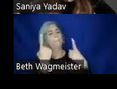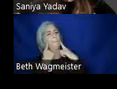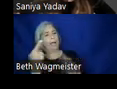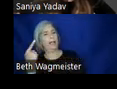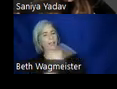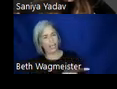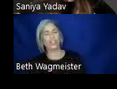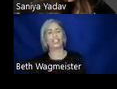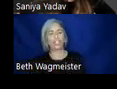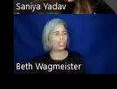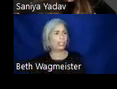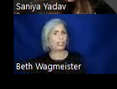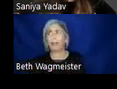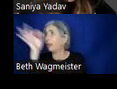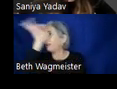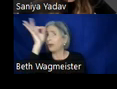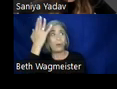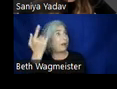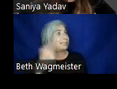I have no idea why that's happening. I'm sorry about that.